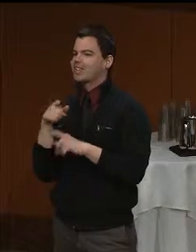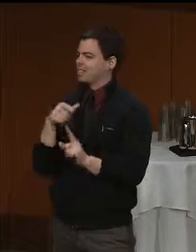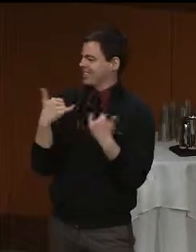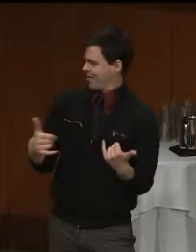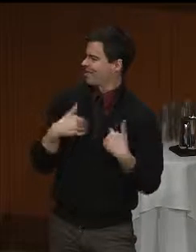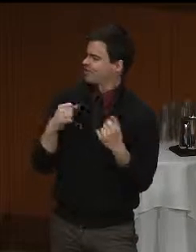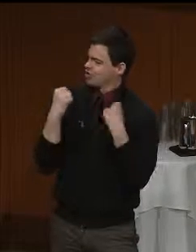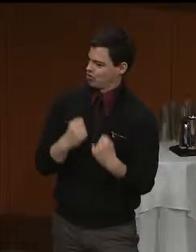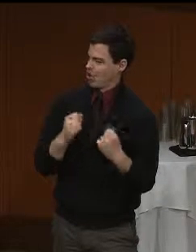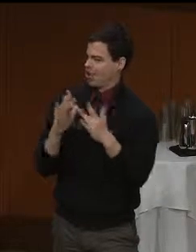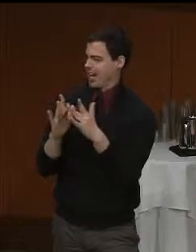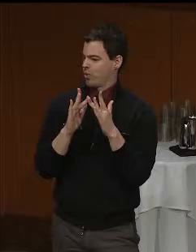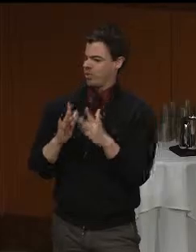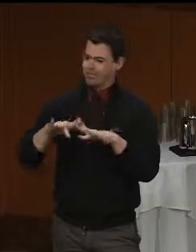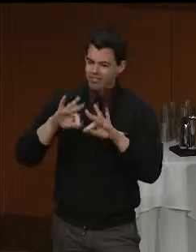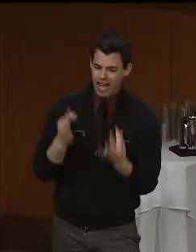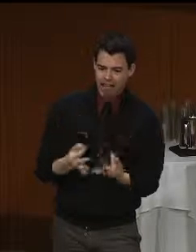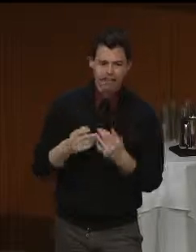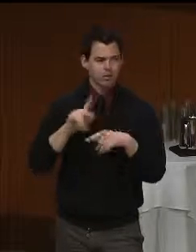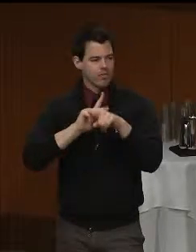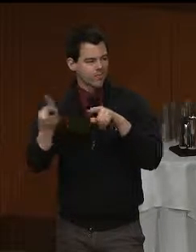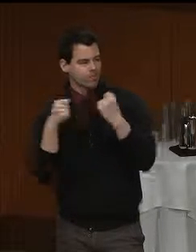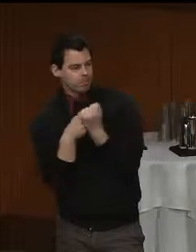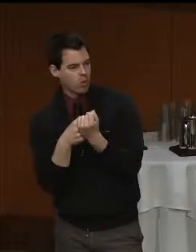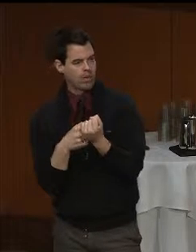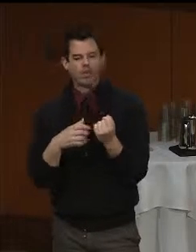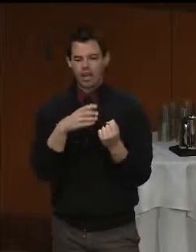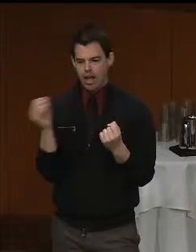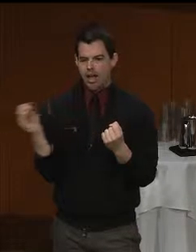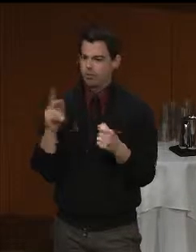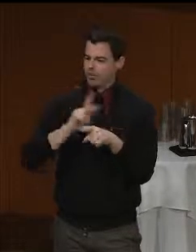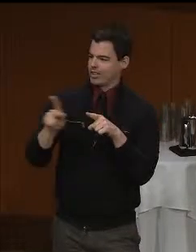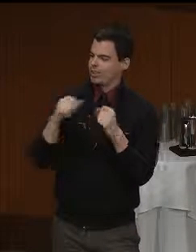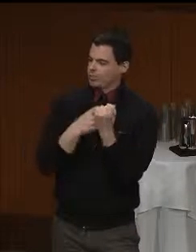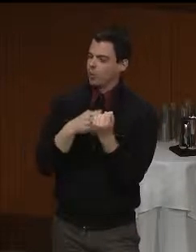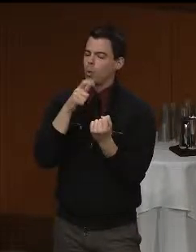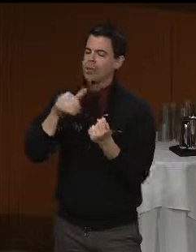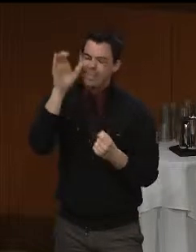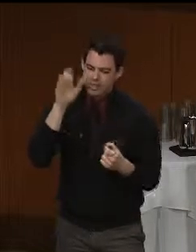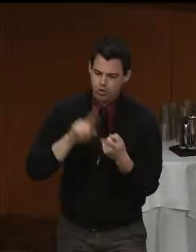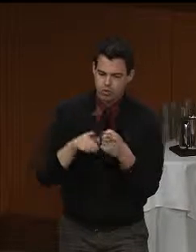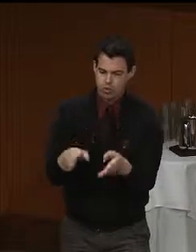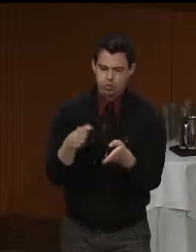family, professional support, and professional support who listens to her.